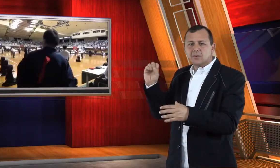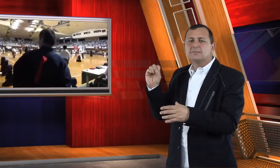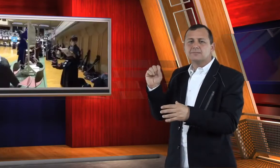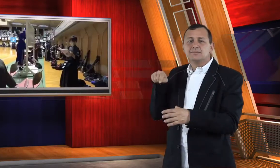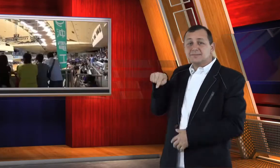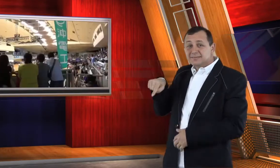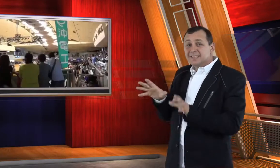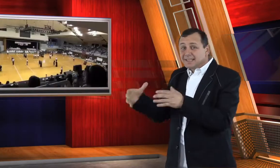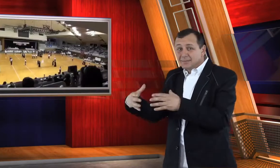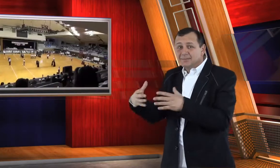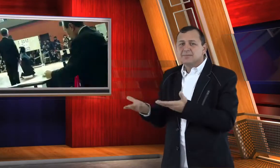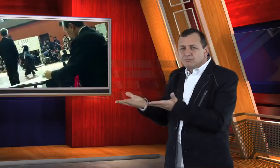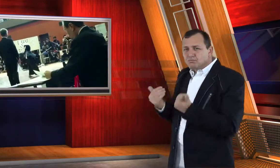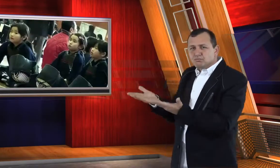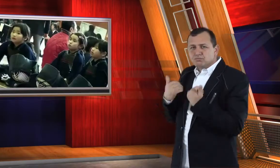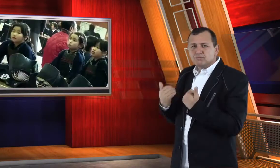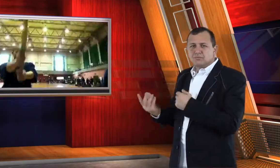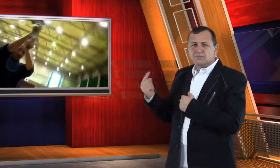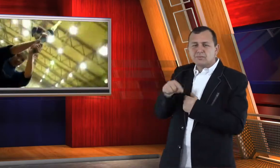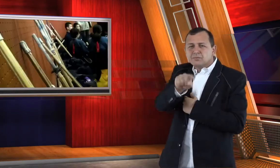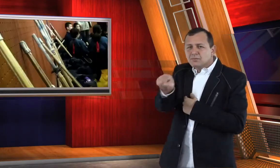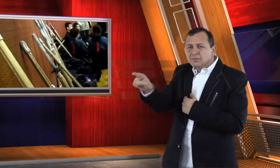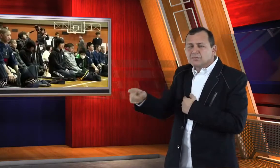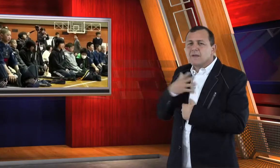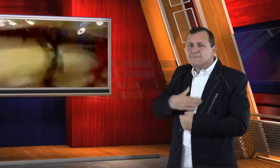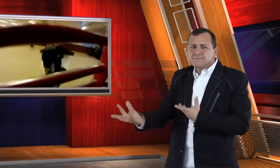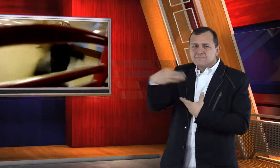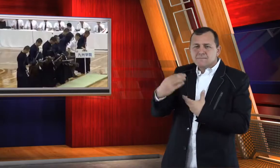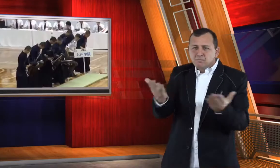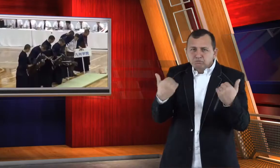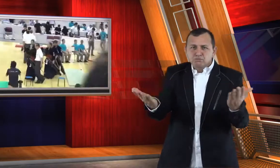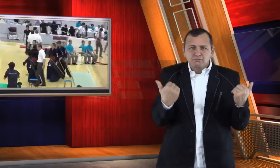Club and the club is open to anyone